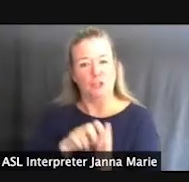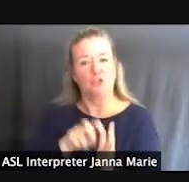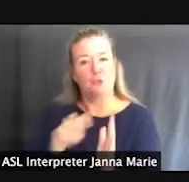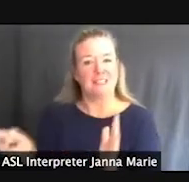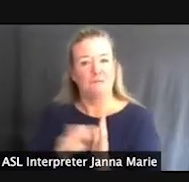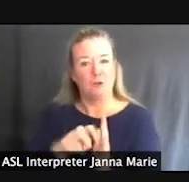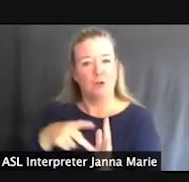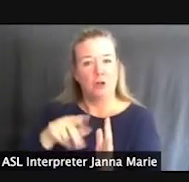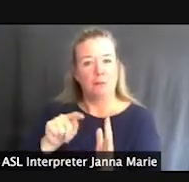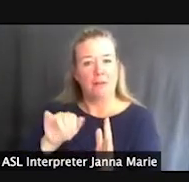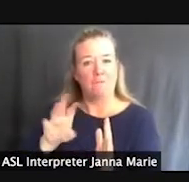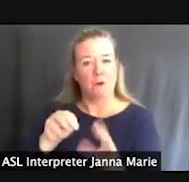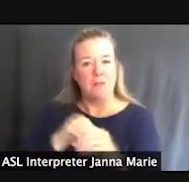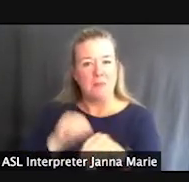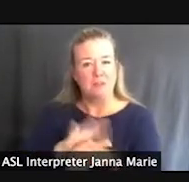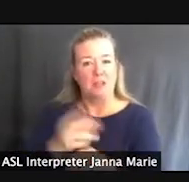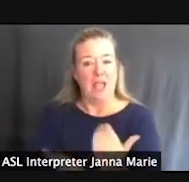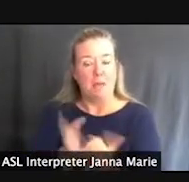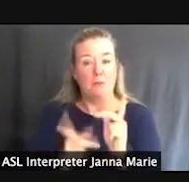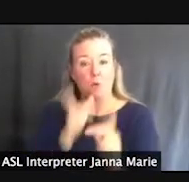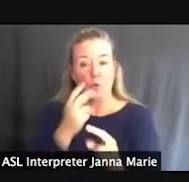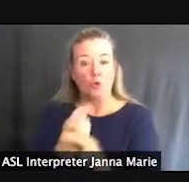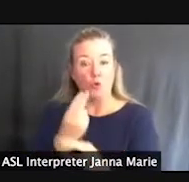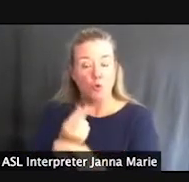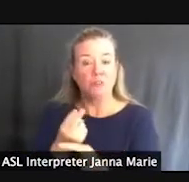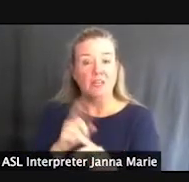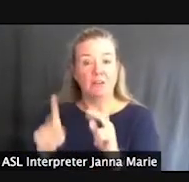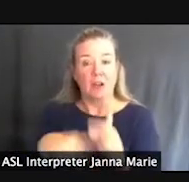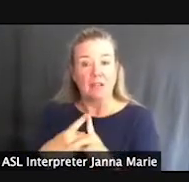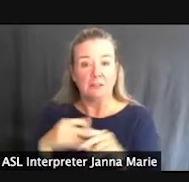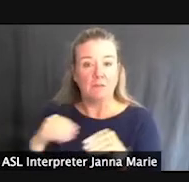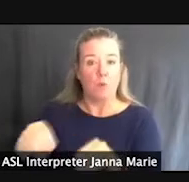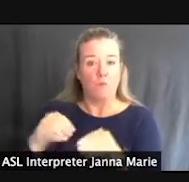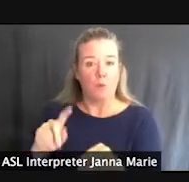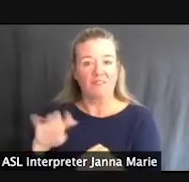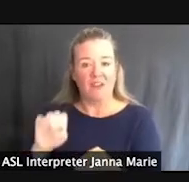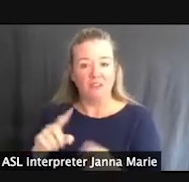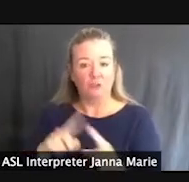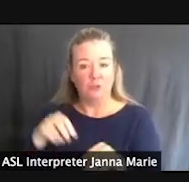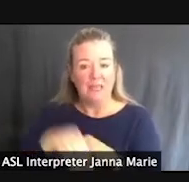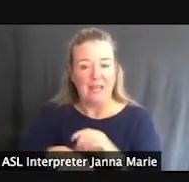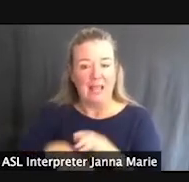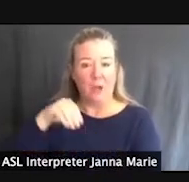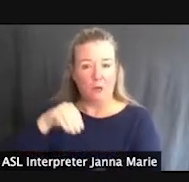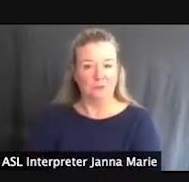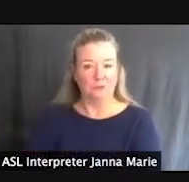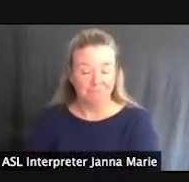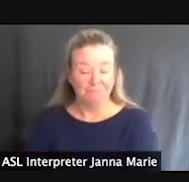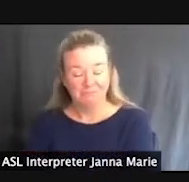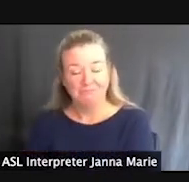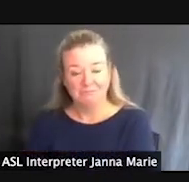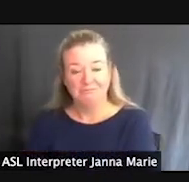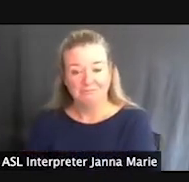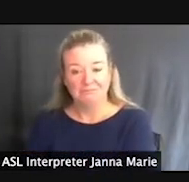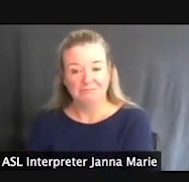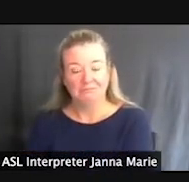This helps individuals using mobility devices to transfer in and out.